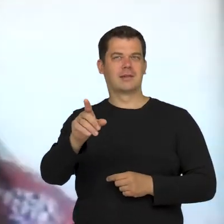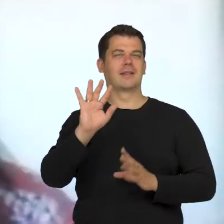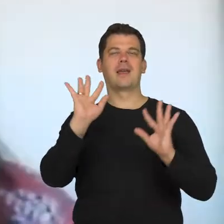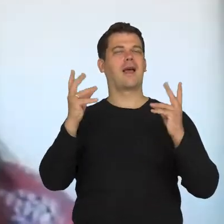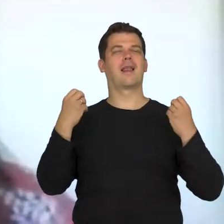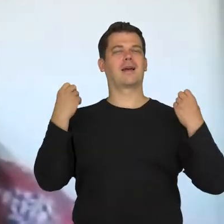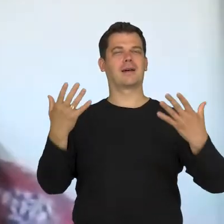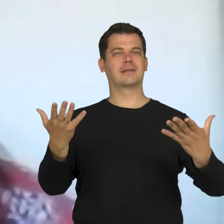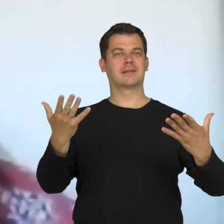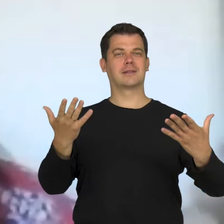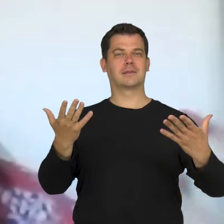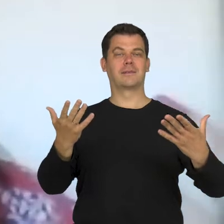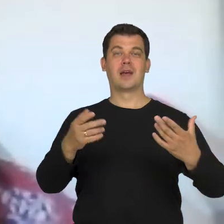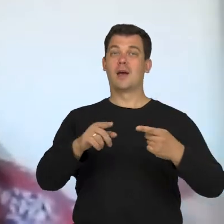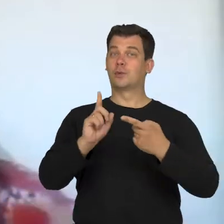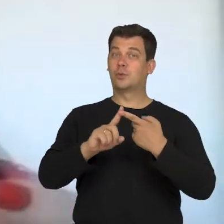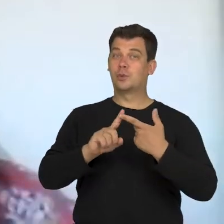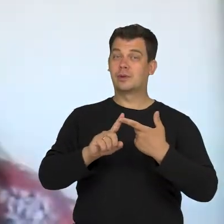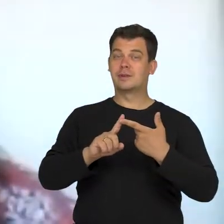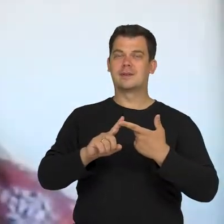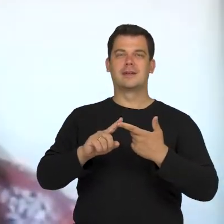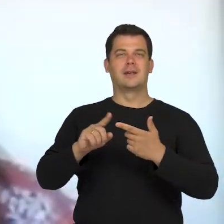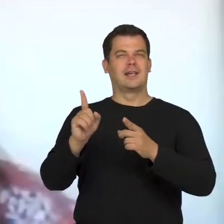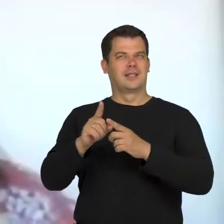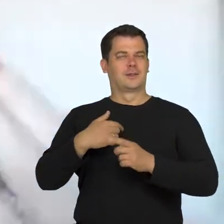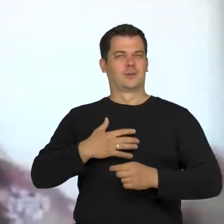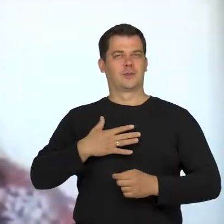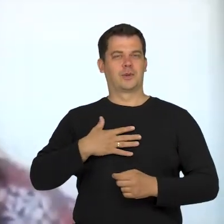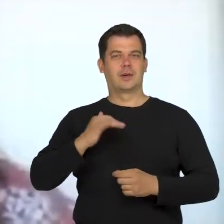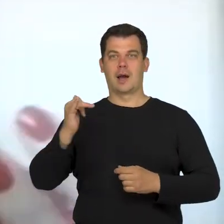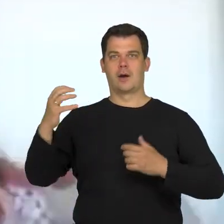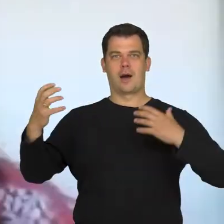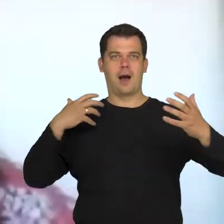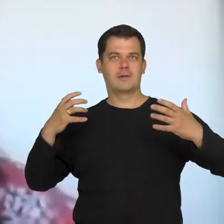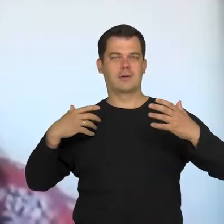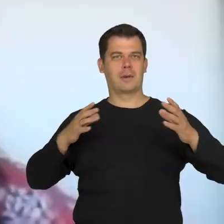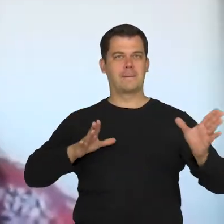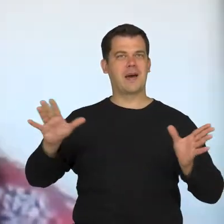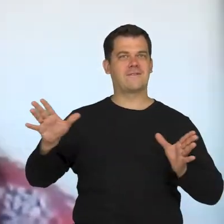And on the other hand I felt how the actors, as the performers,